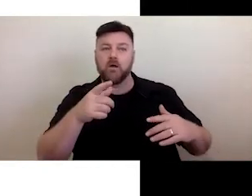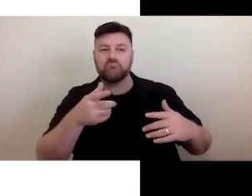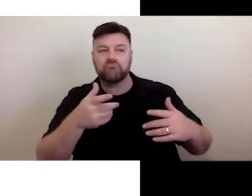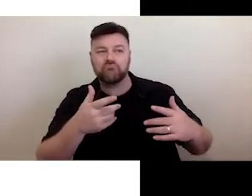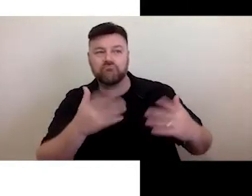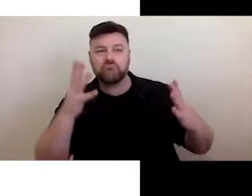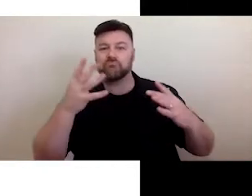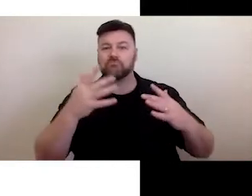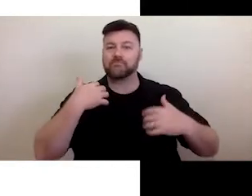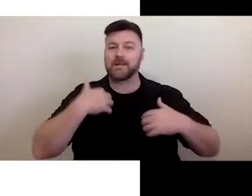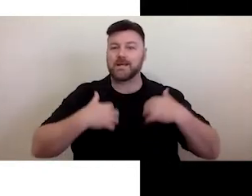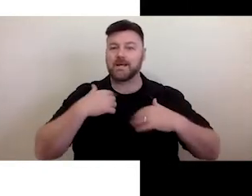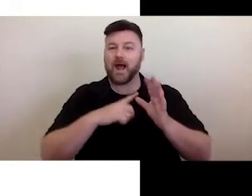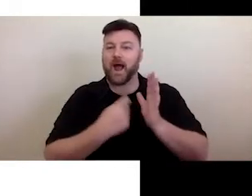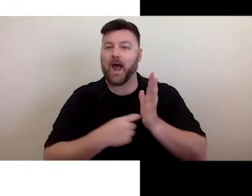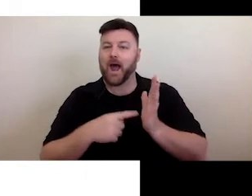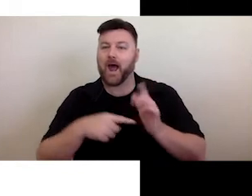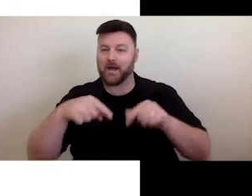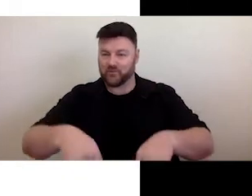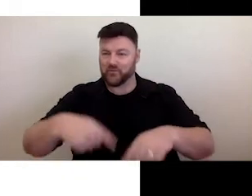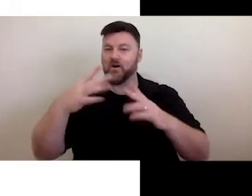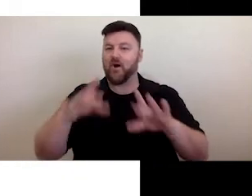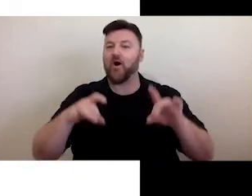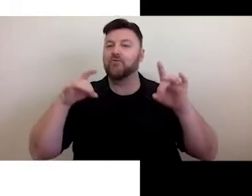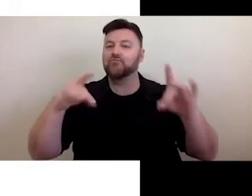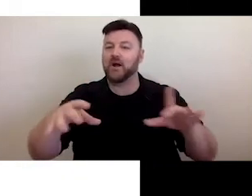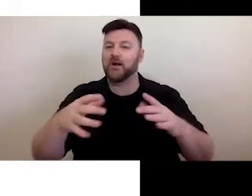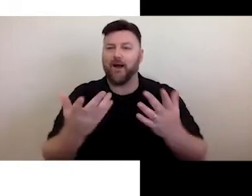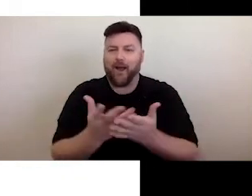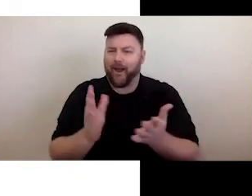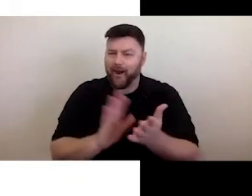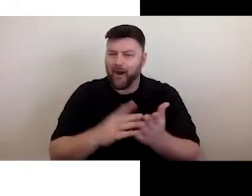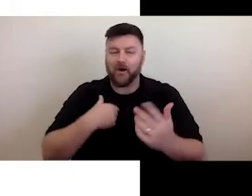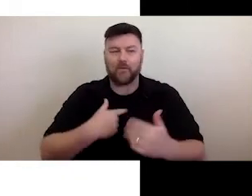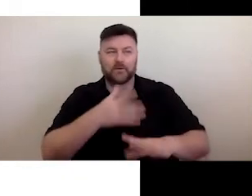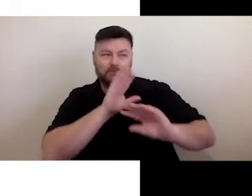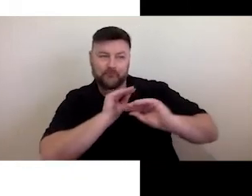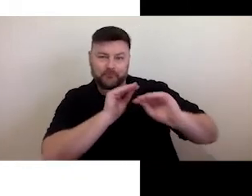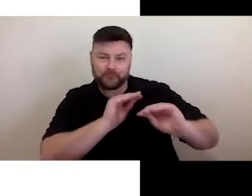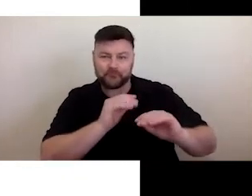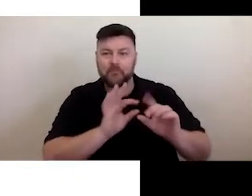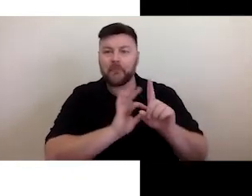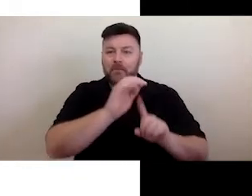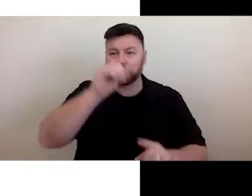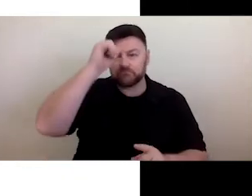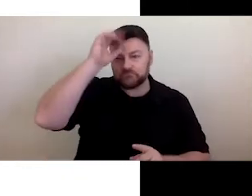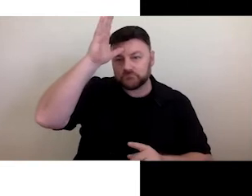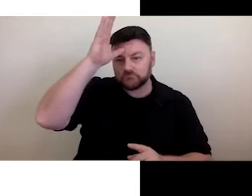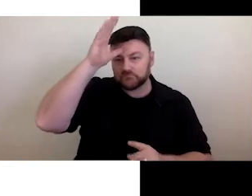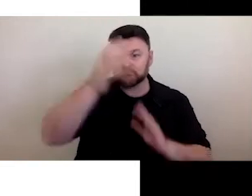Australia. We do that through developing knowledge, skills, resilience, and pathways.